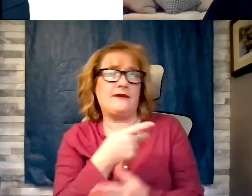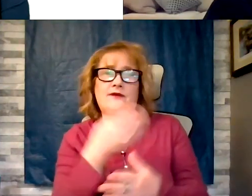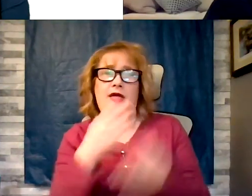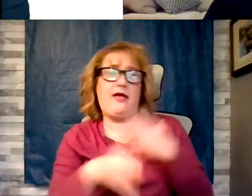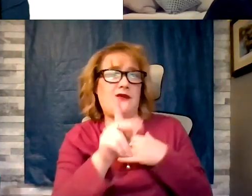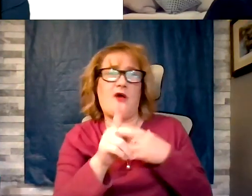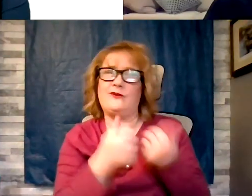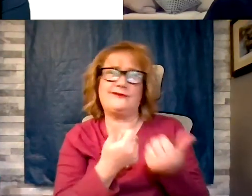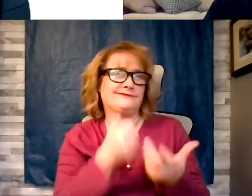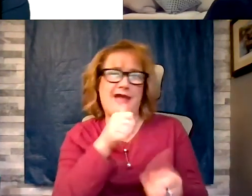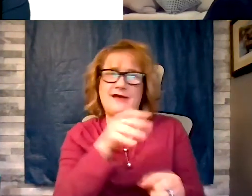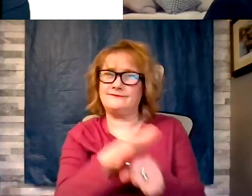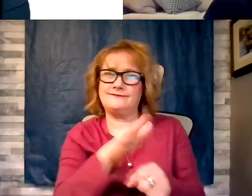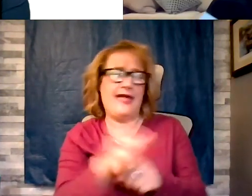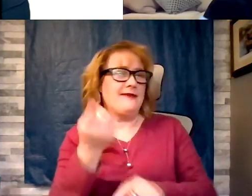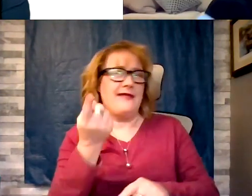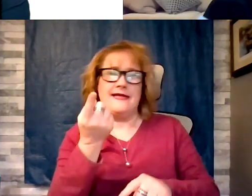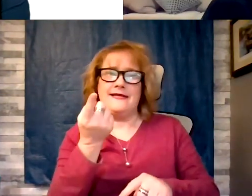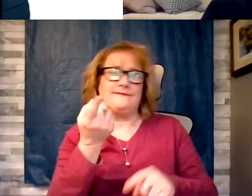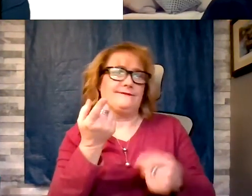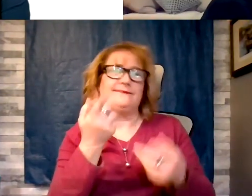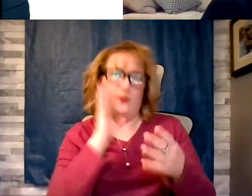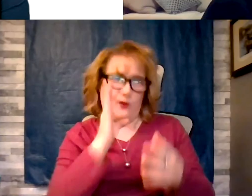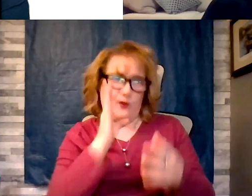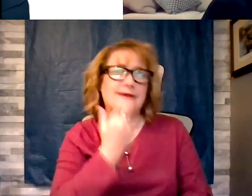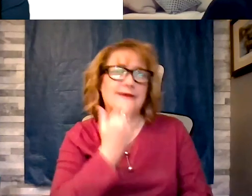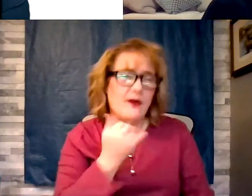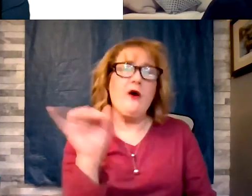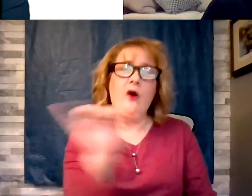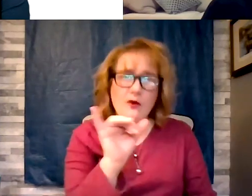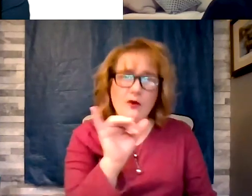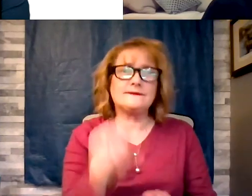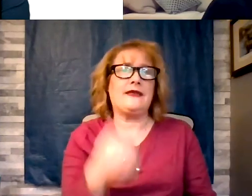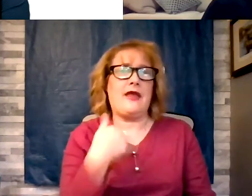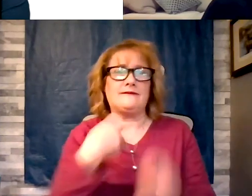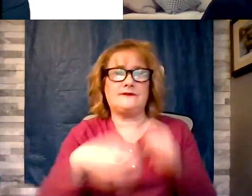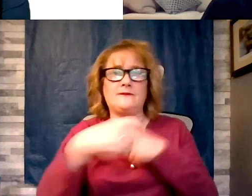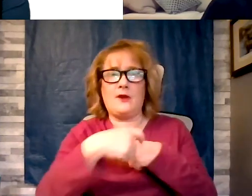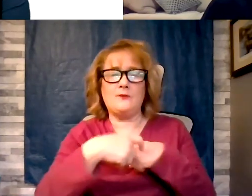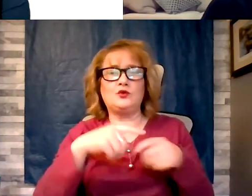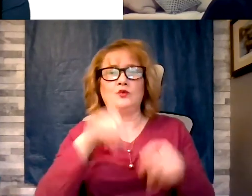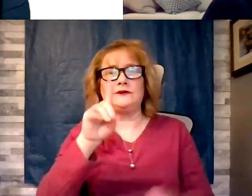diabetes they can also have difficulty digesting certain foods but these enzymes are